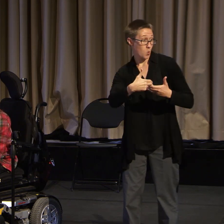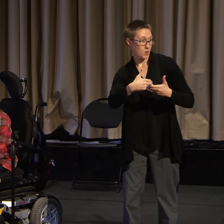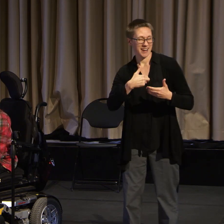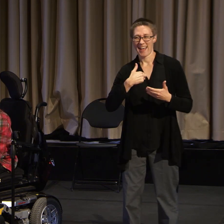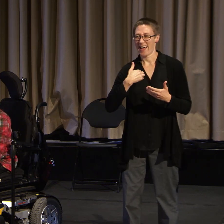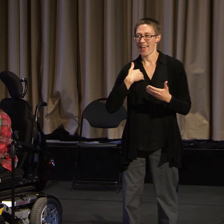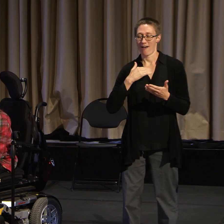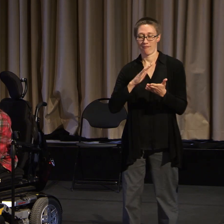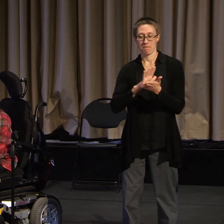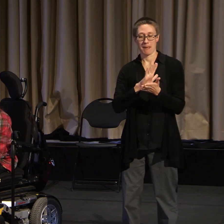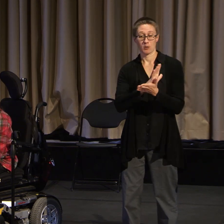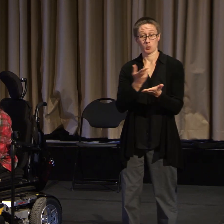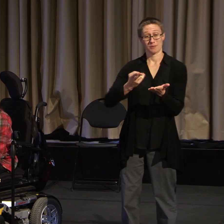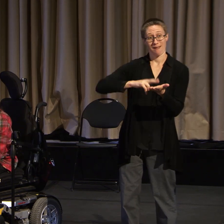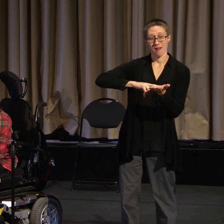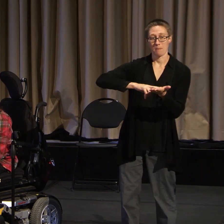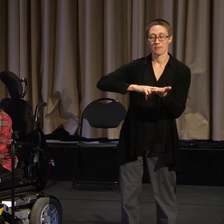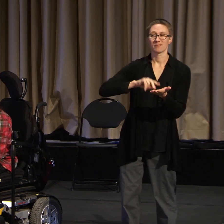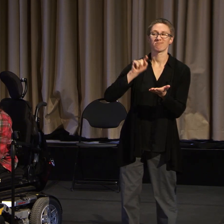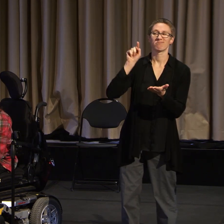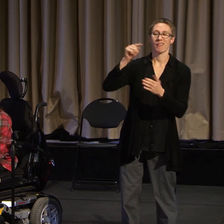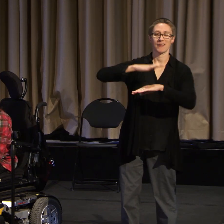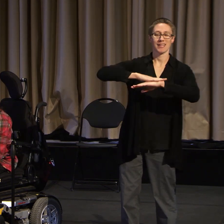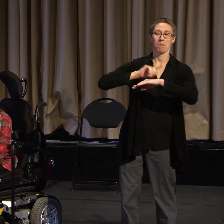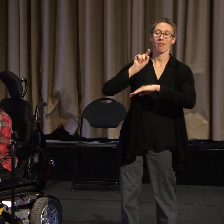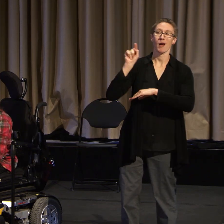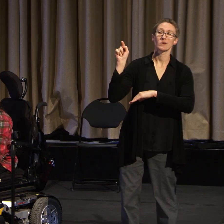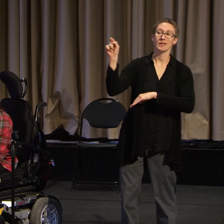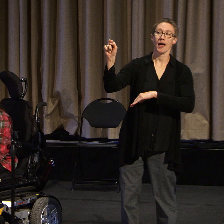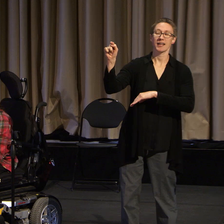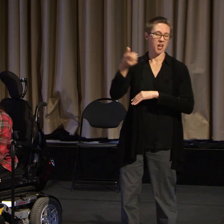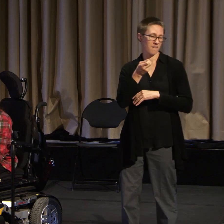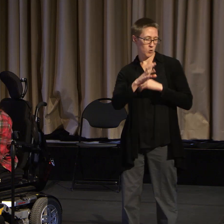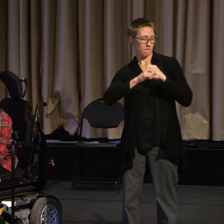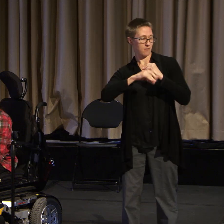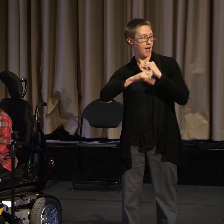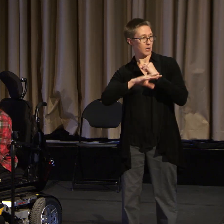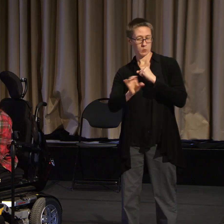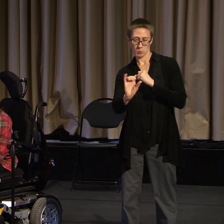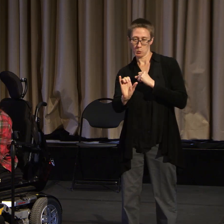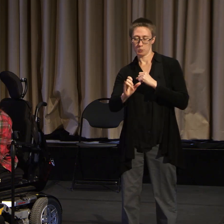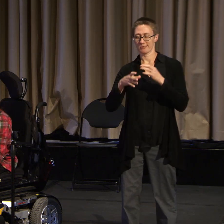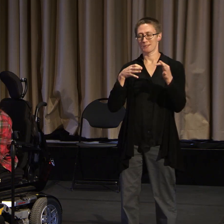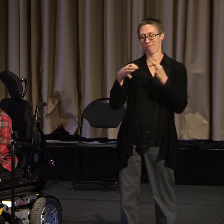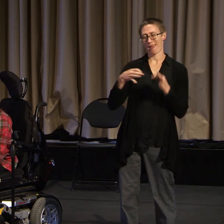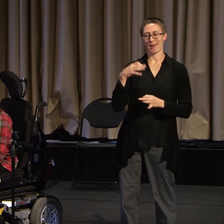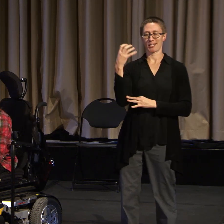and a couple of flyers about some of the actions that we've done recently.